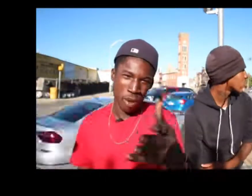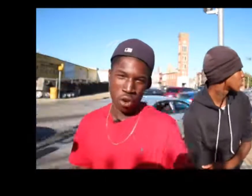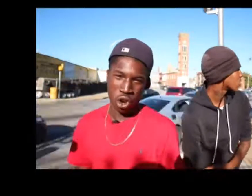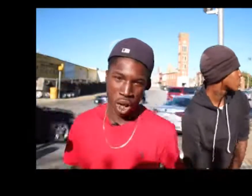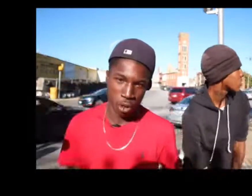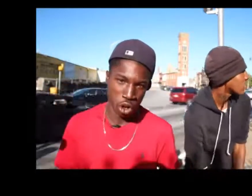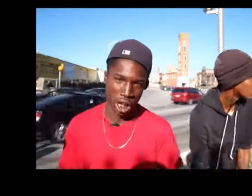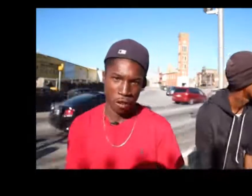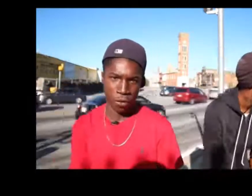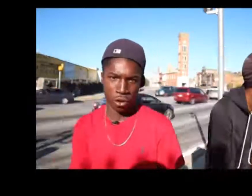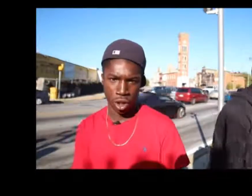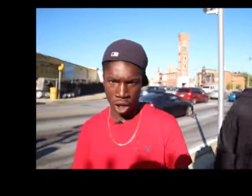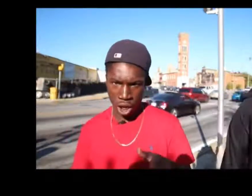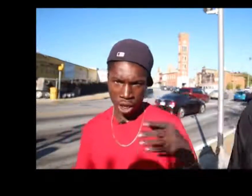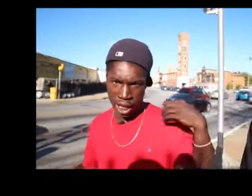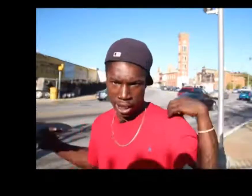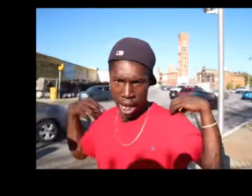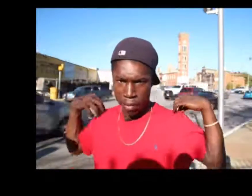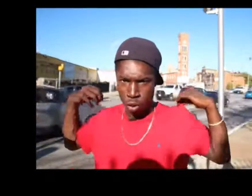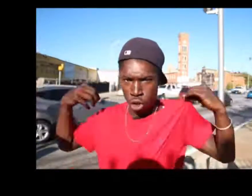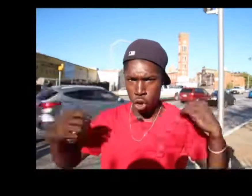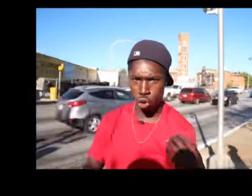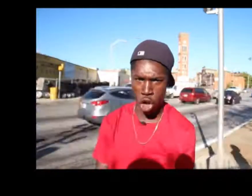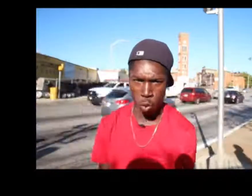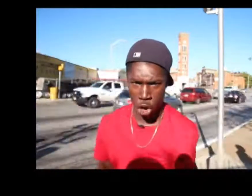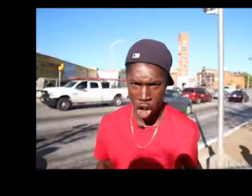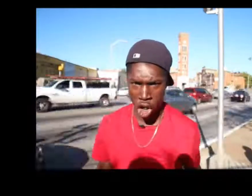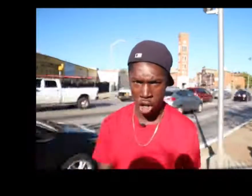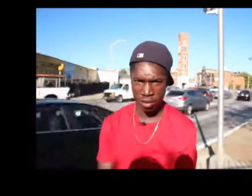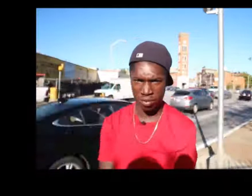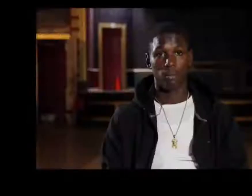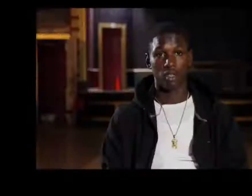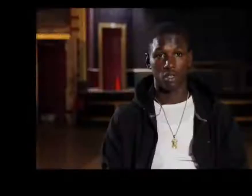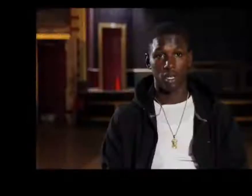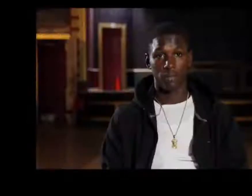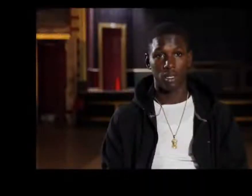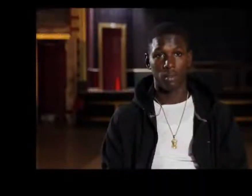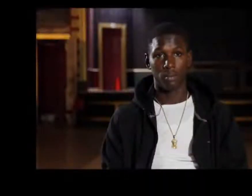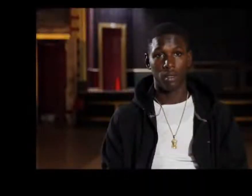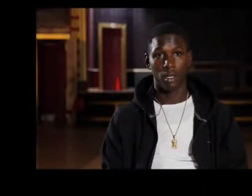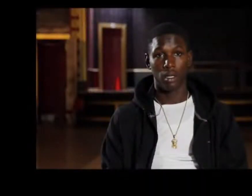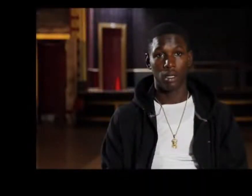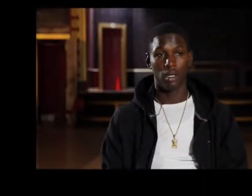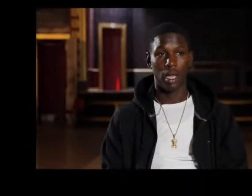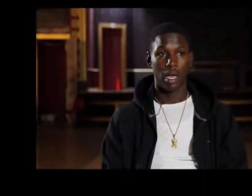that hustle and hard work if you they see the hard work and they see you out here every day putting your effort into it your hard work blood sweat until